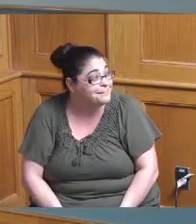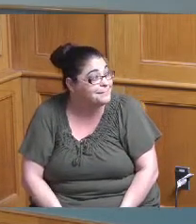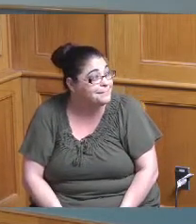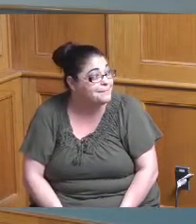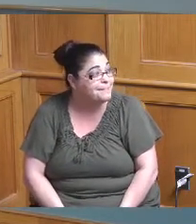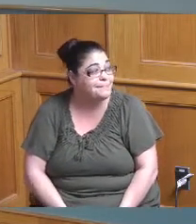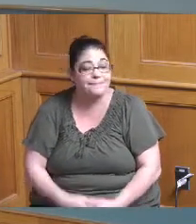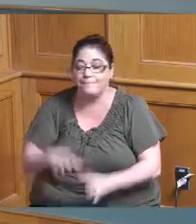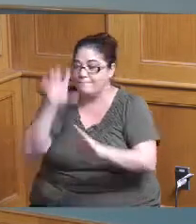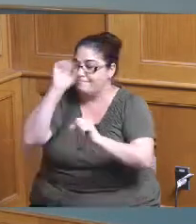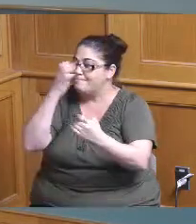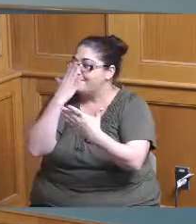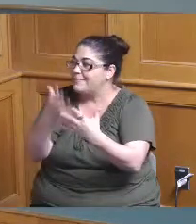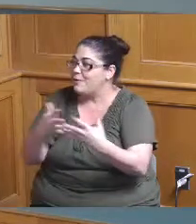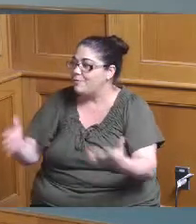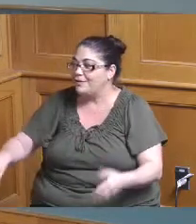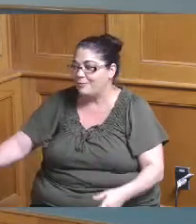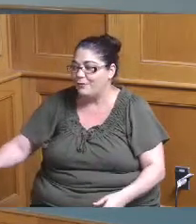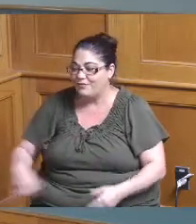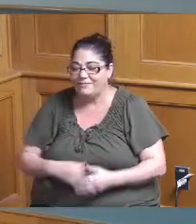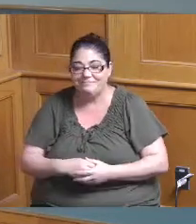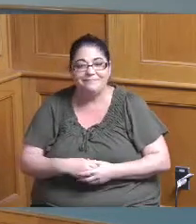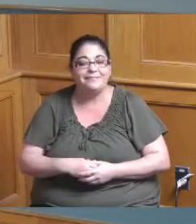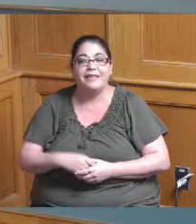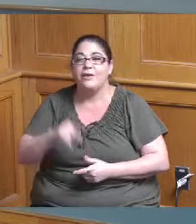thank you so much for your presentation I'm just really excited again